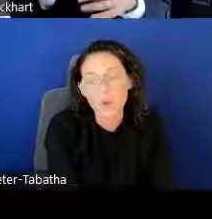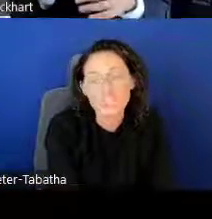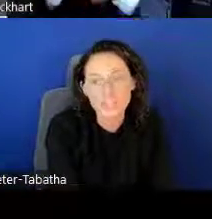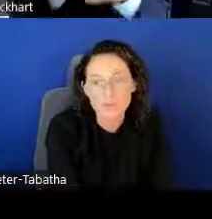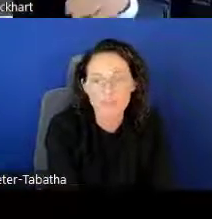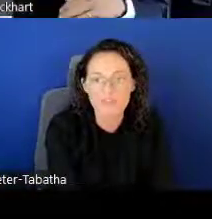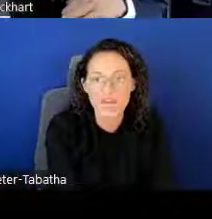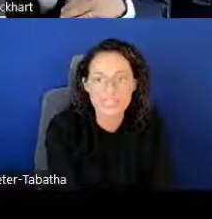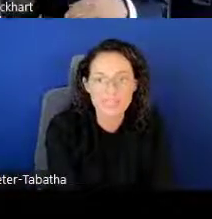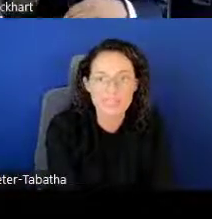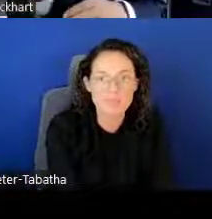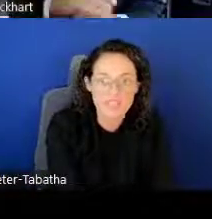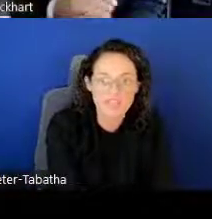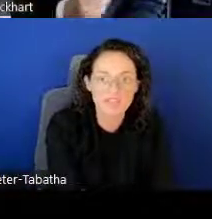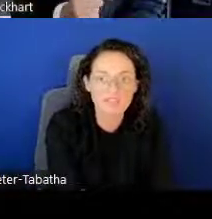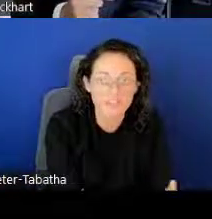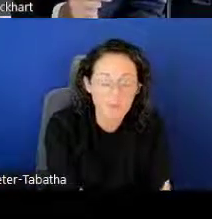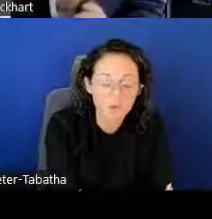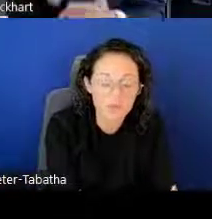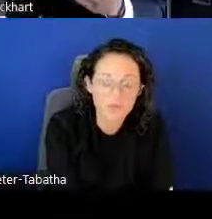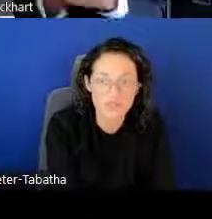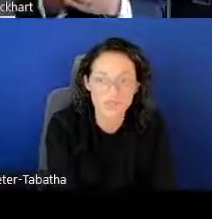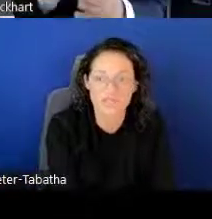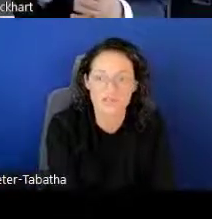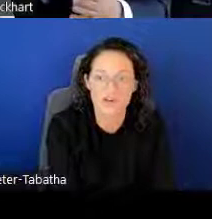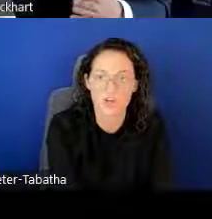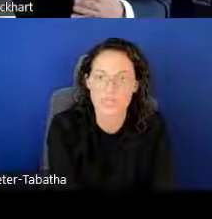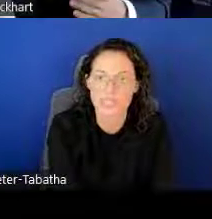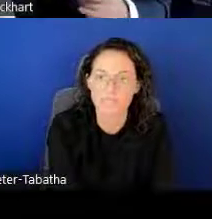And we do have criteria specifically for that one also listed on our website.